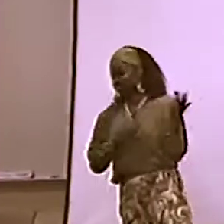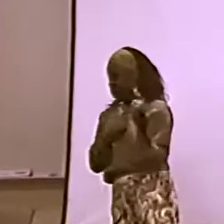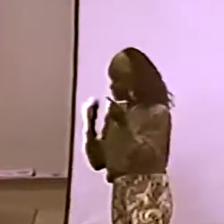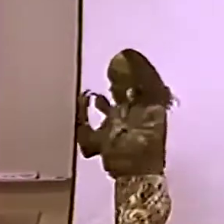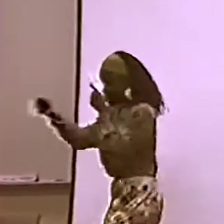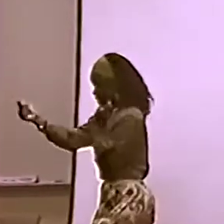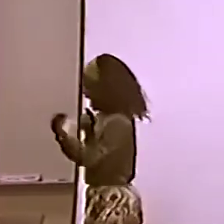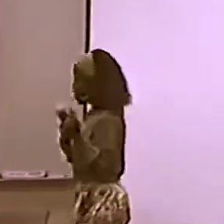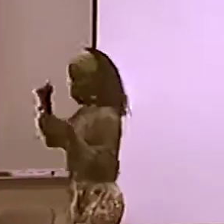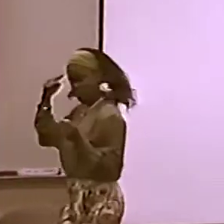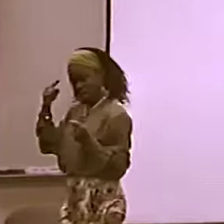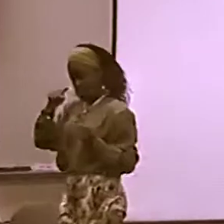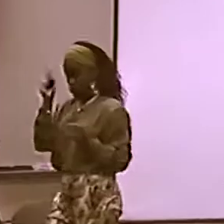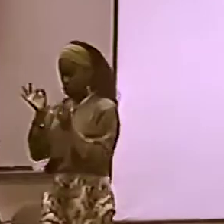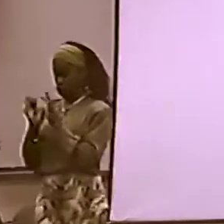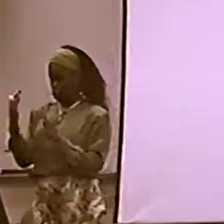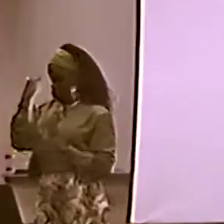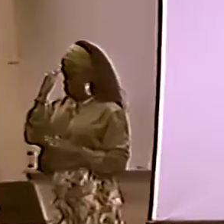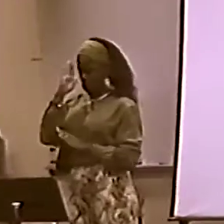AND OFTEN IT ISN'T. AND IT'S THE SAME WAY.